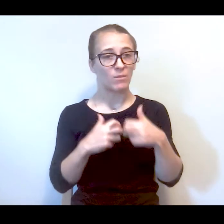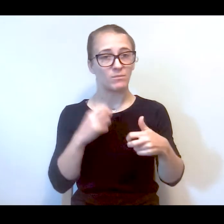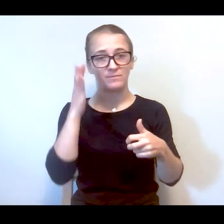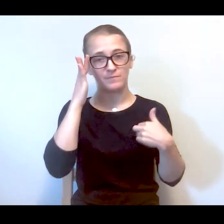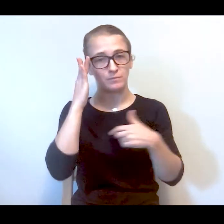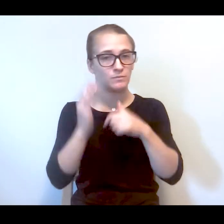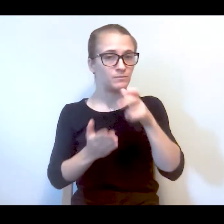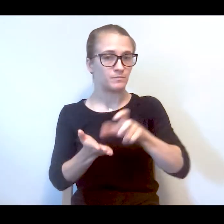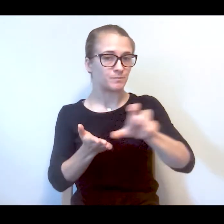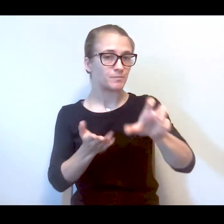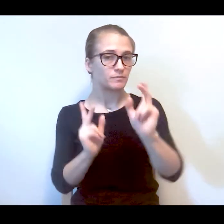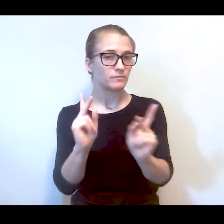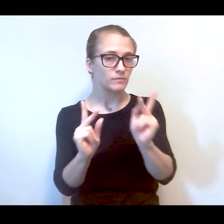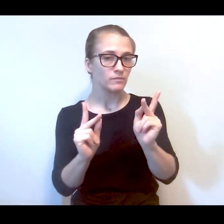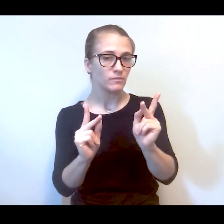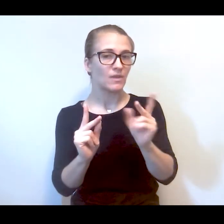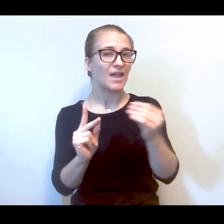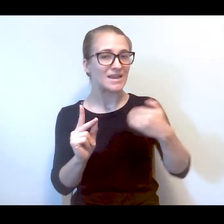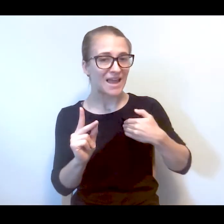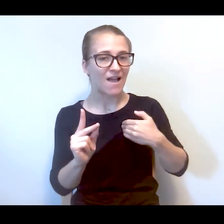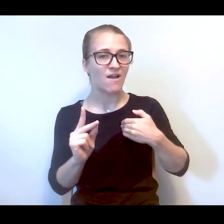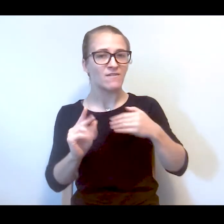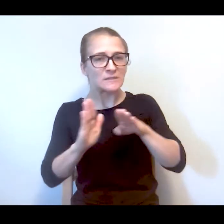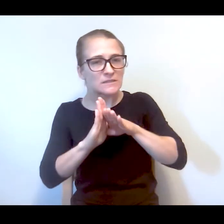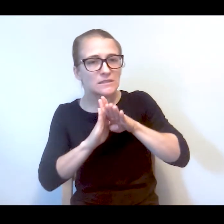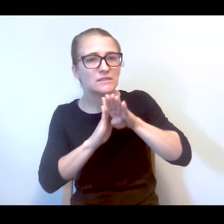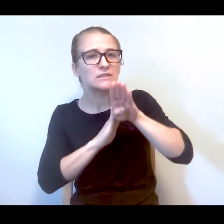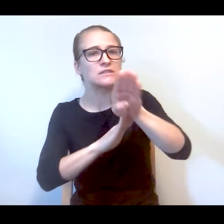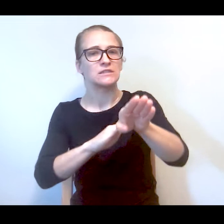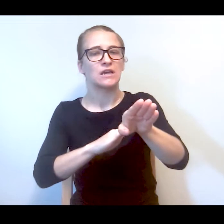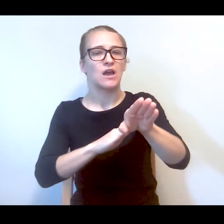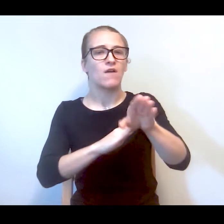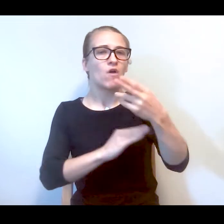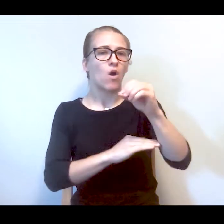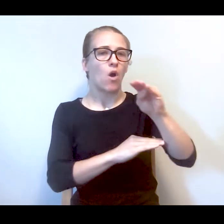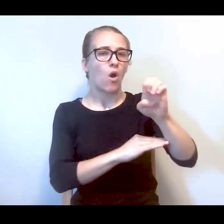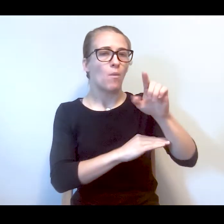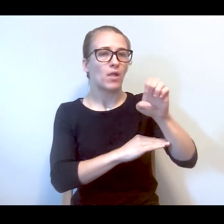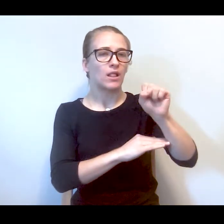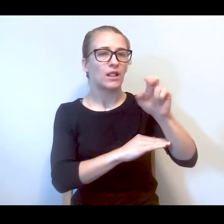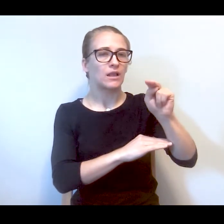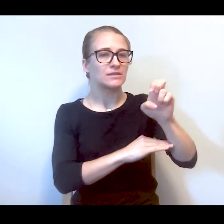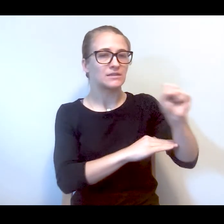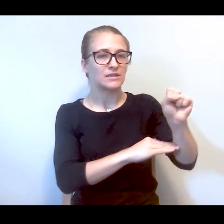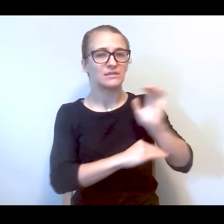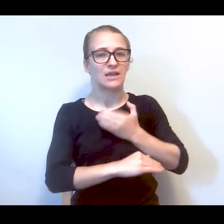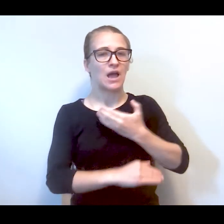investing in people and we have the rise of street homelessness, folks in the shelter, shelter systems